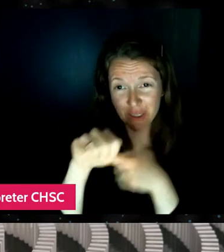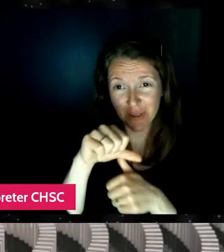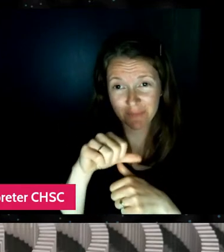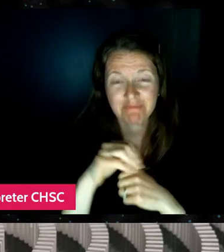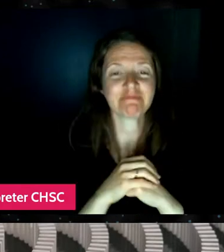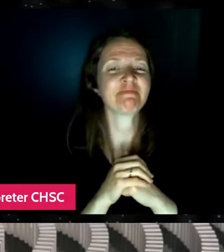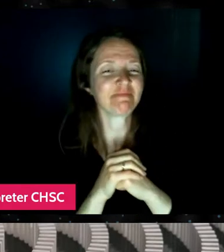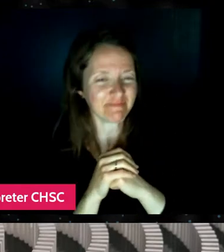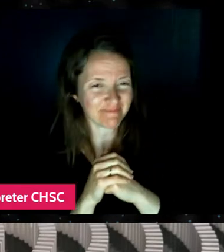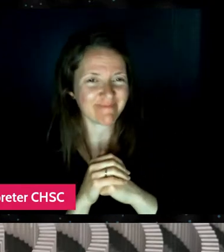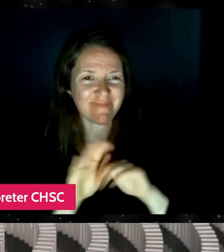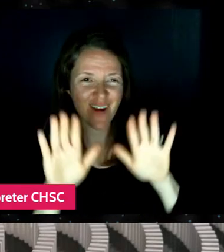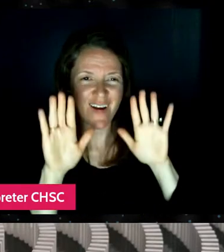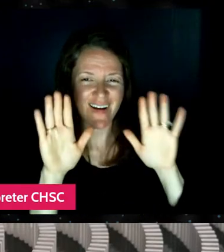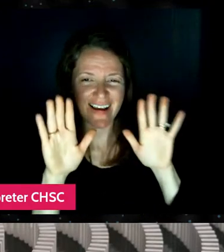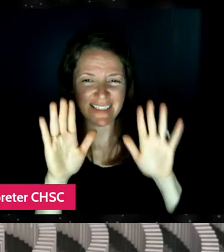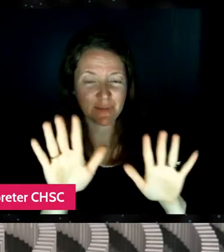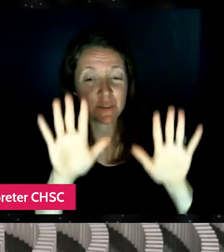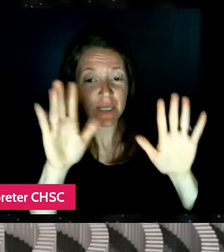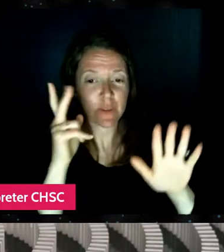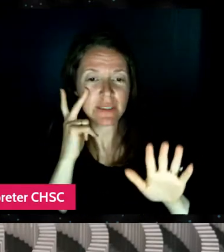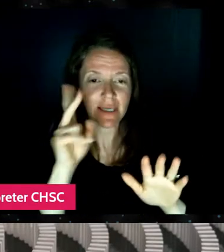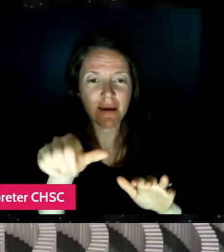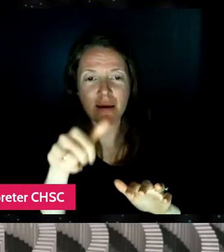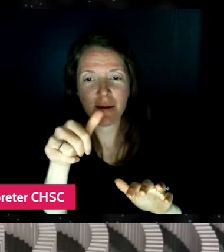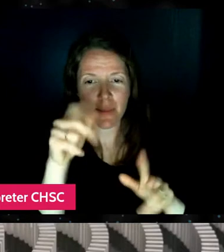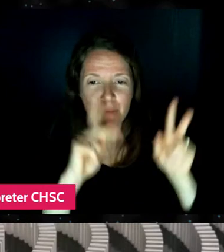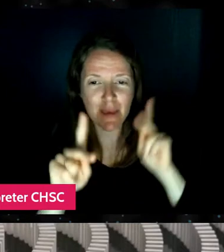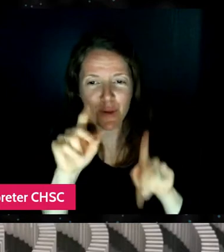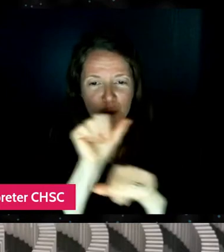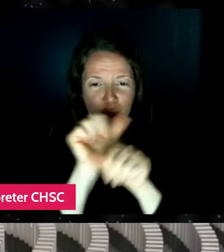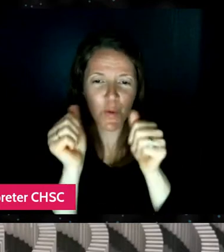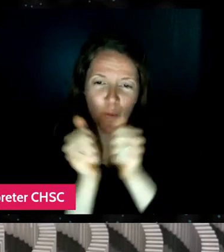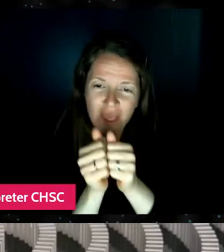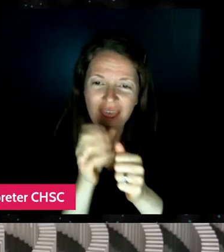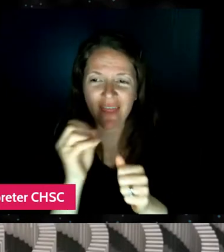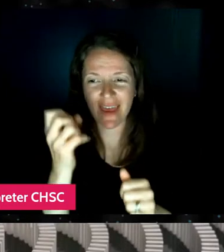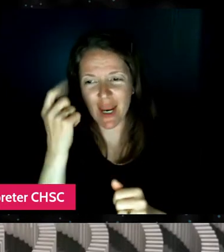It was really great to see all the folks that you worked with and get to know their personalities a little bit too,